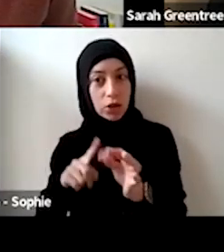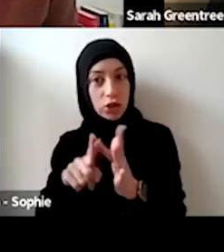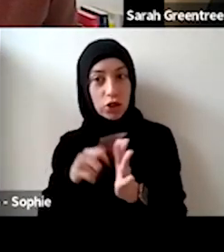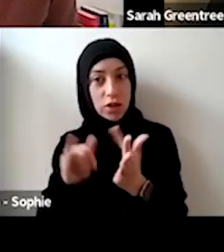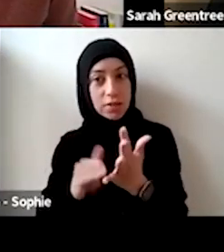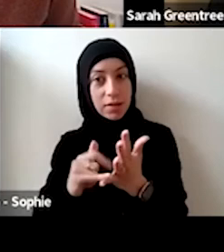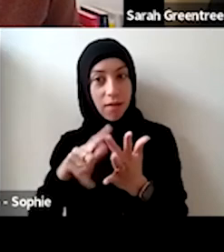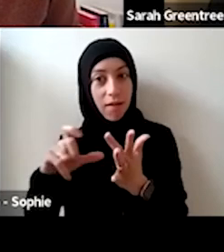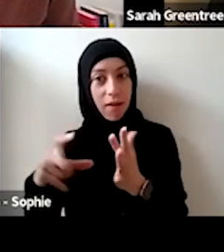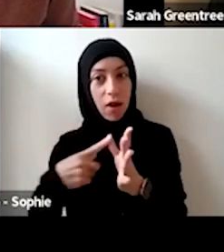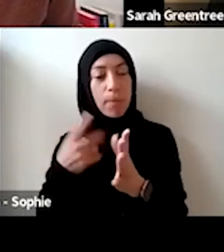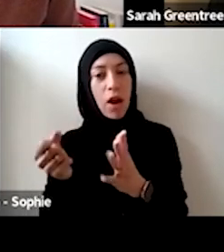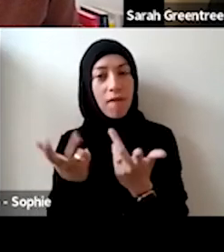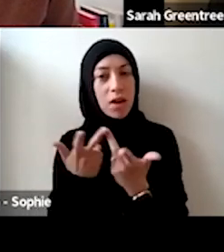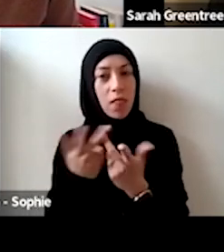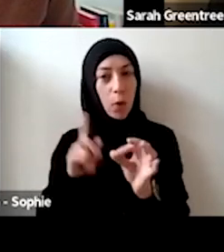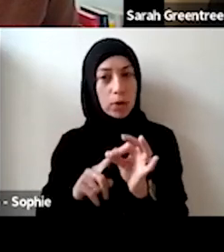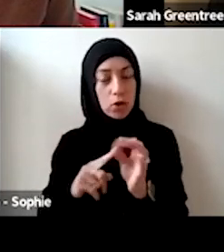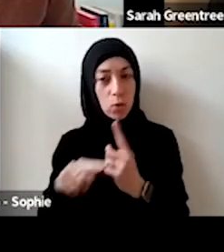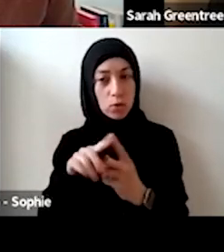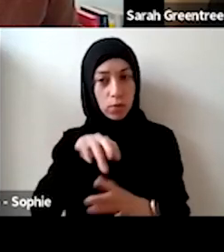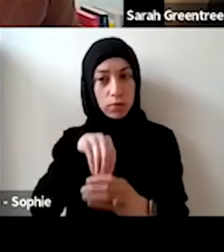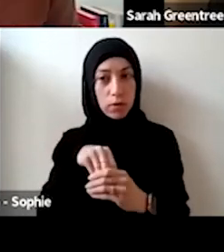You've also got us another question in there which is Will the Australia Council have a